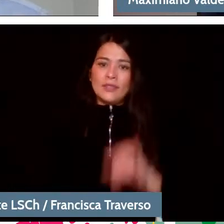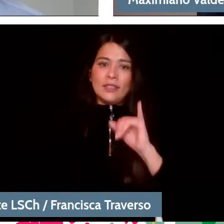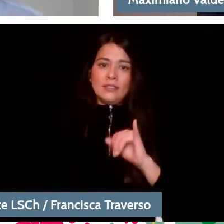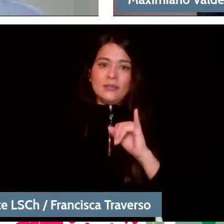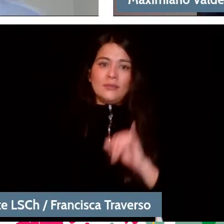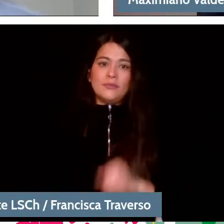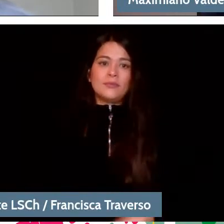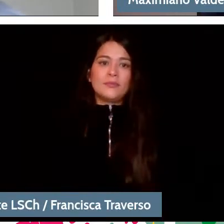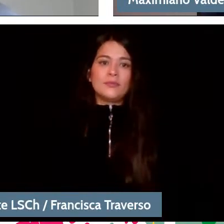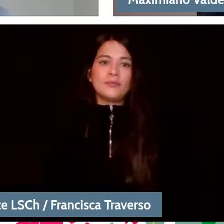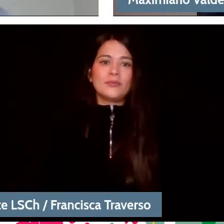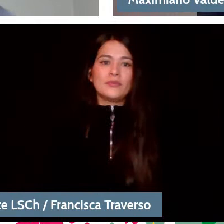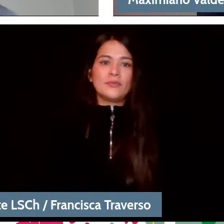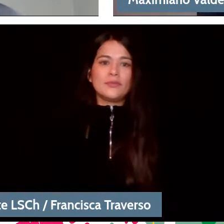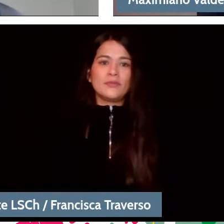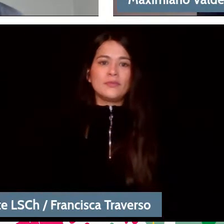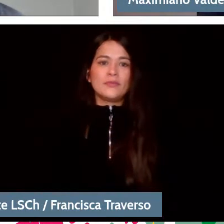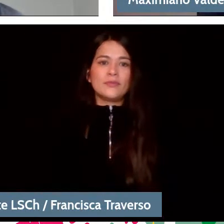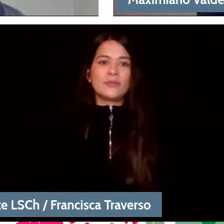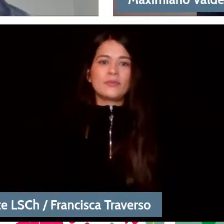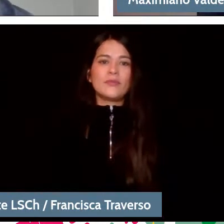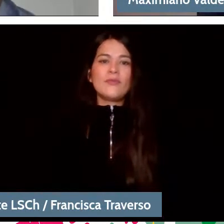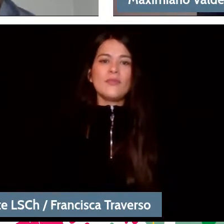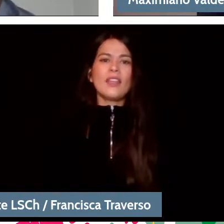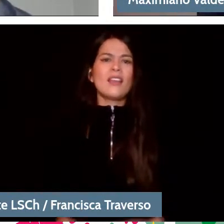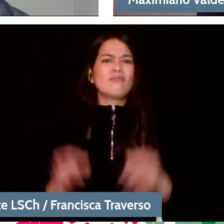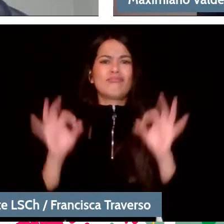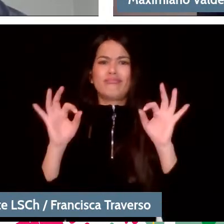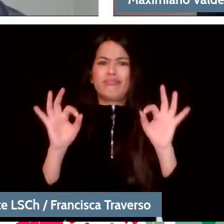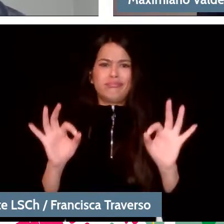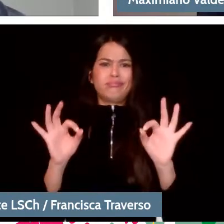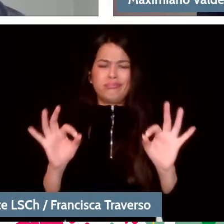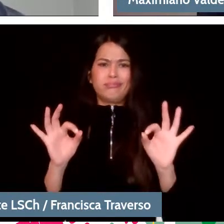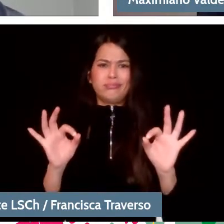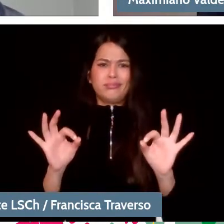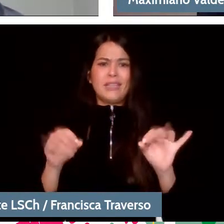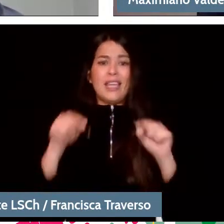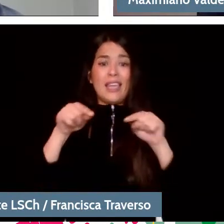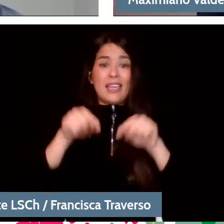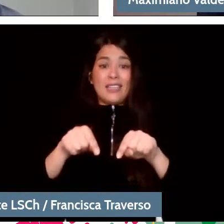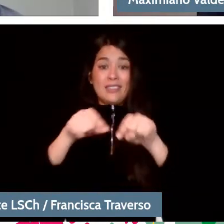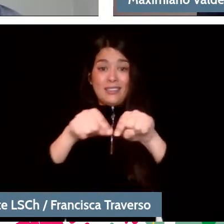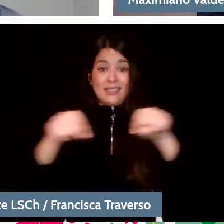You don't know if we lost the signal or not. No, yes, indeed, I think that there are many expectations placed in that room.